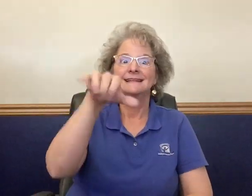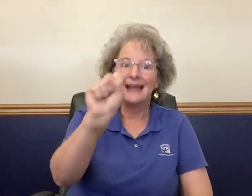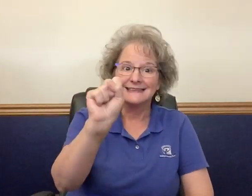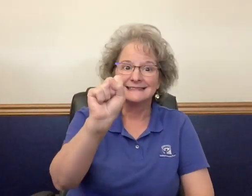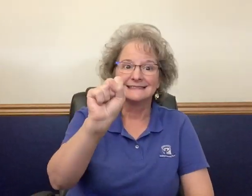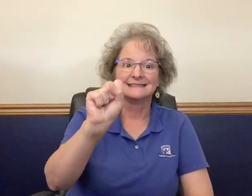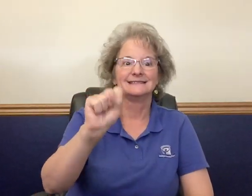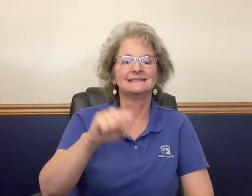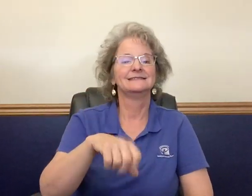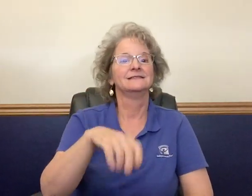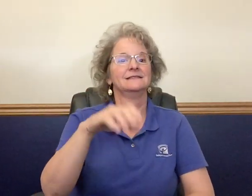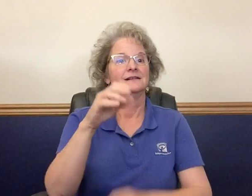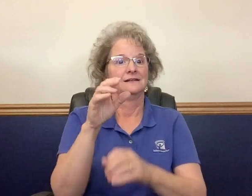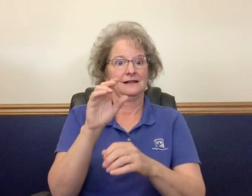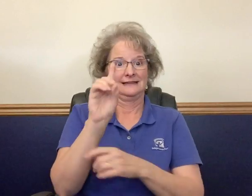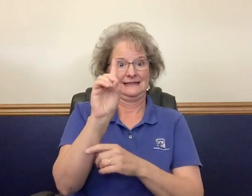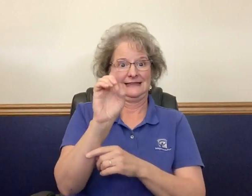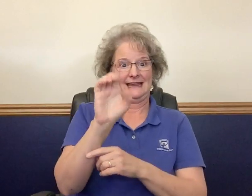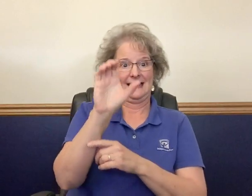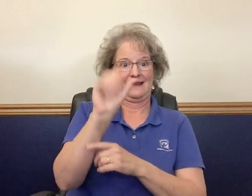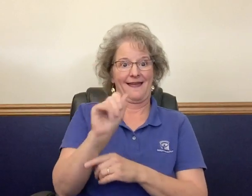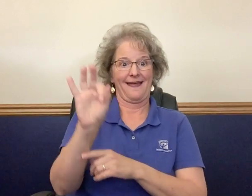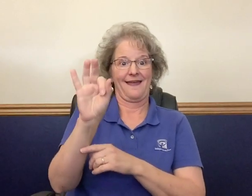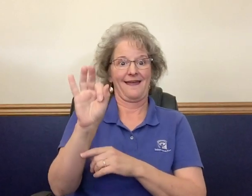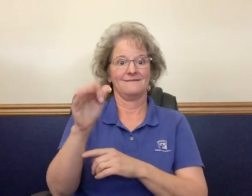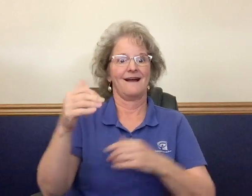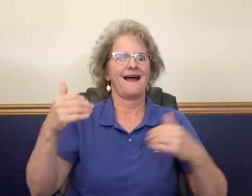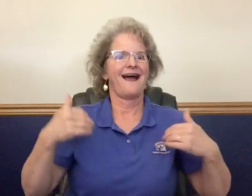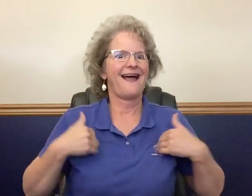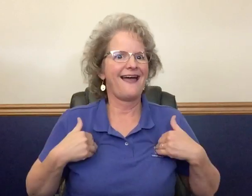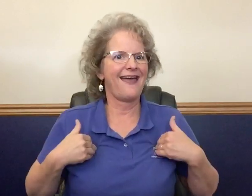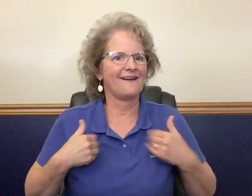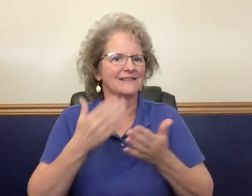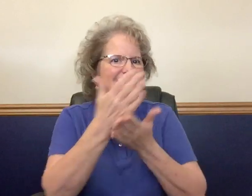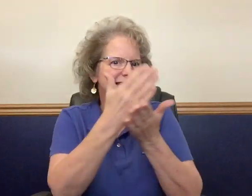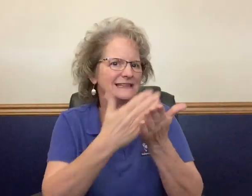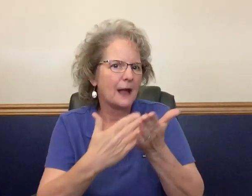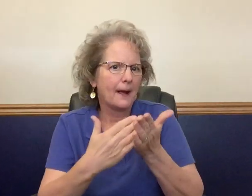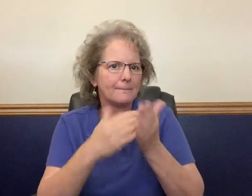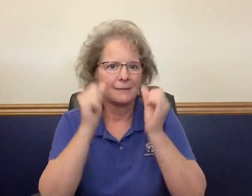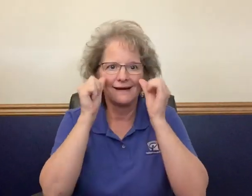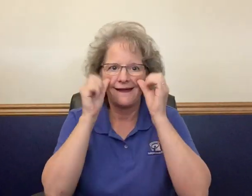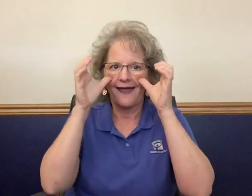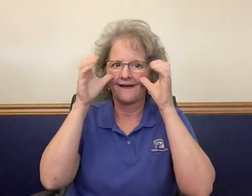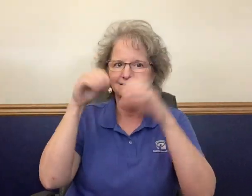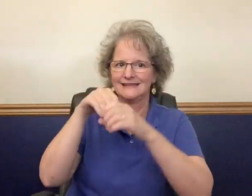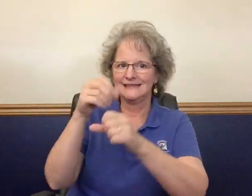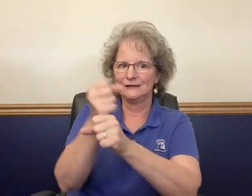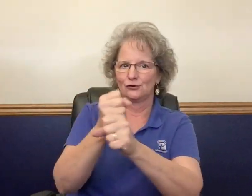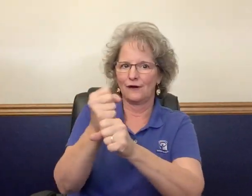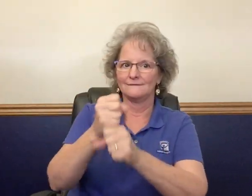Yes, decaf coffee have some caffeine in the coffee.